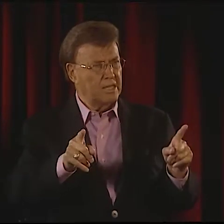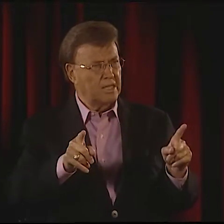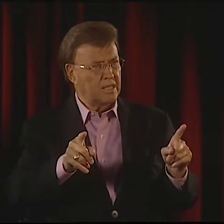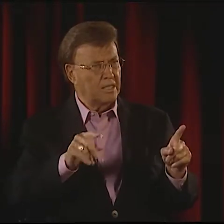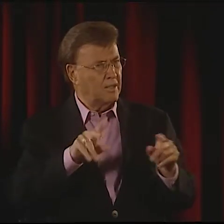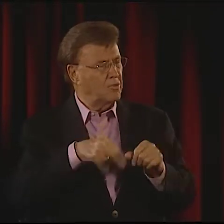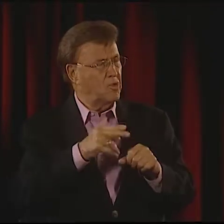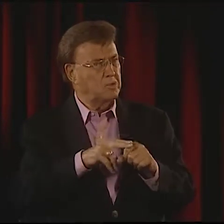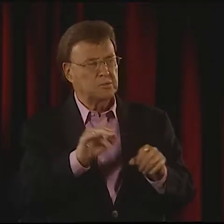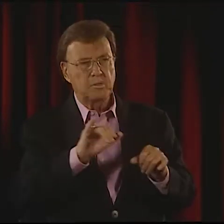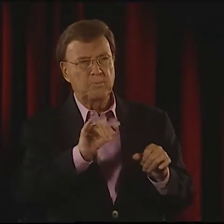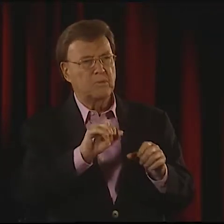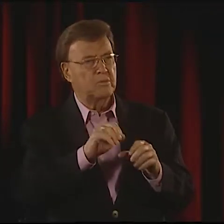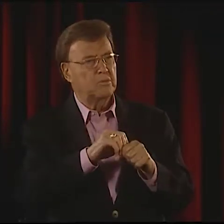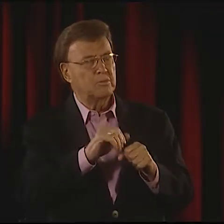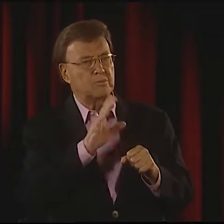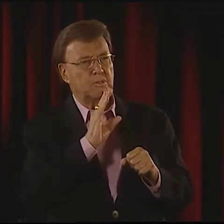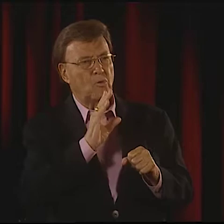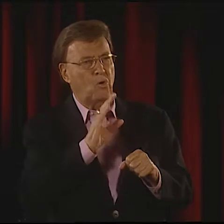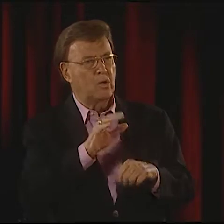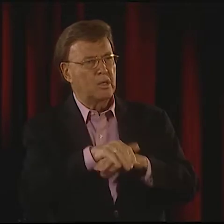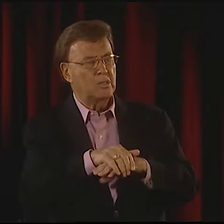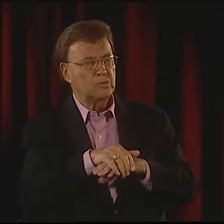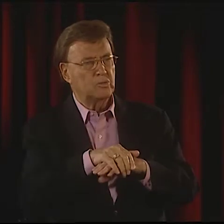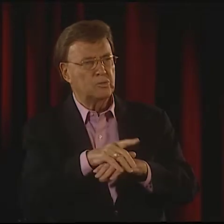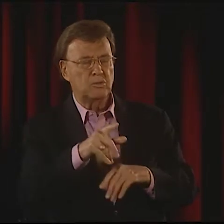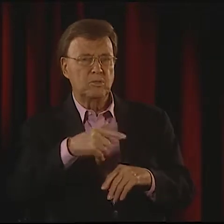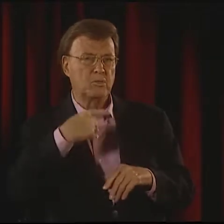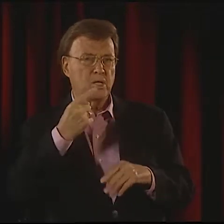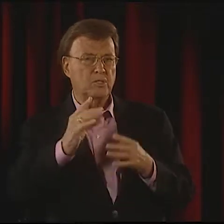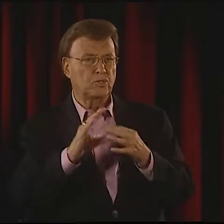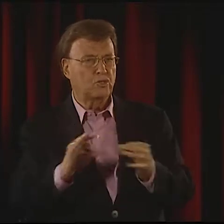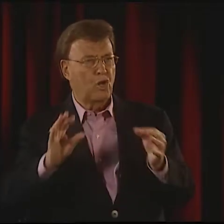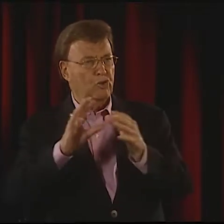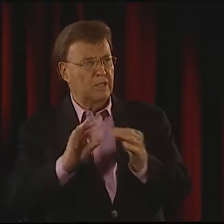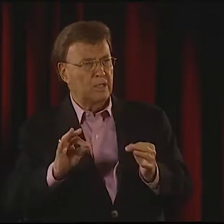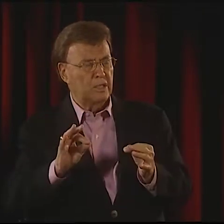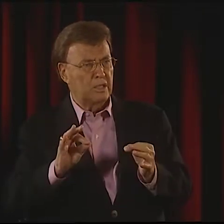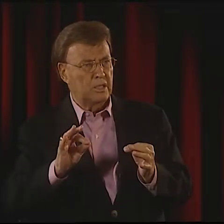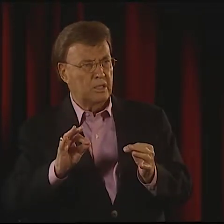YET DIFFERENT, OF COURSE, BECAUSE WHEN YOU'RE SPEAKING ENGLISH